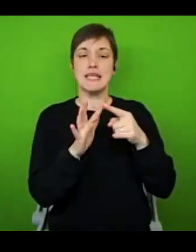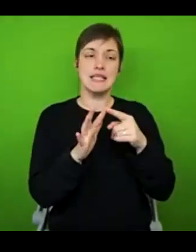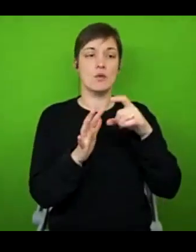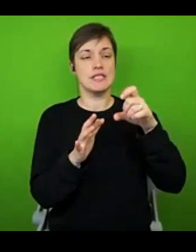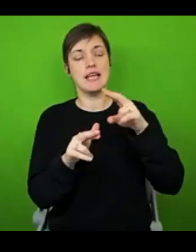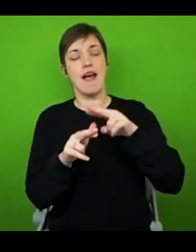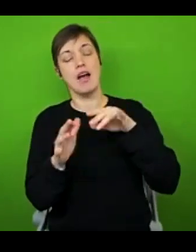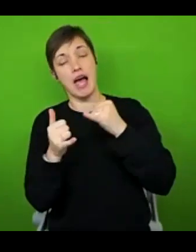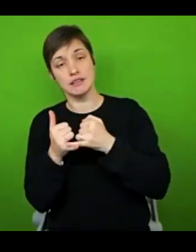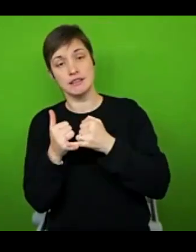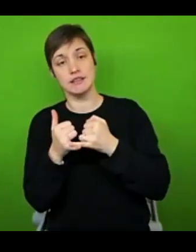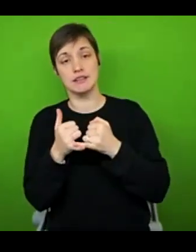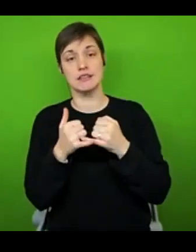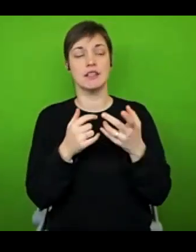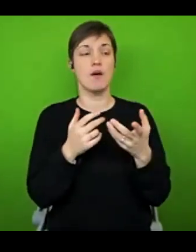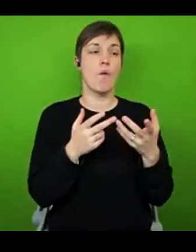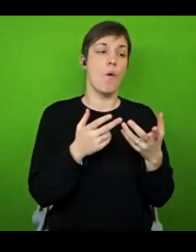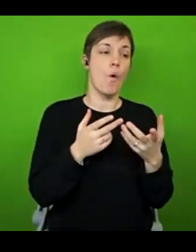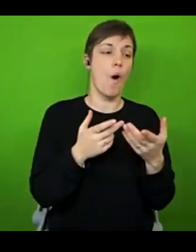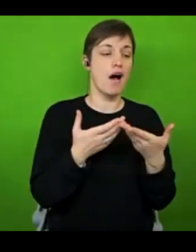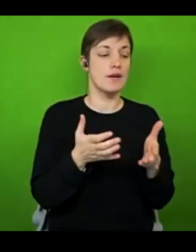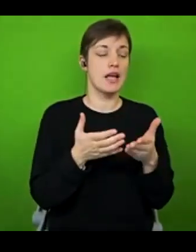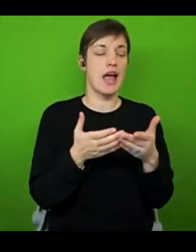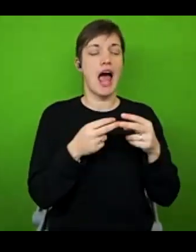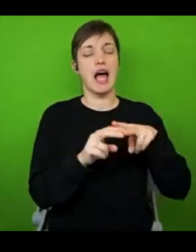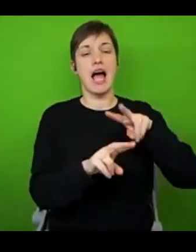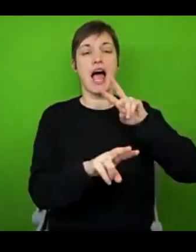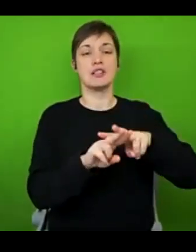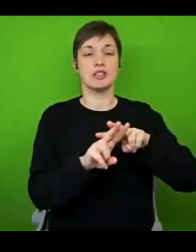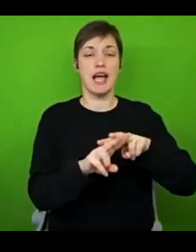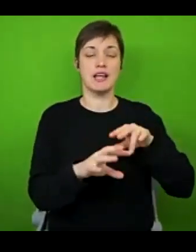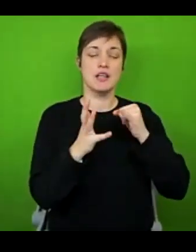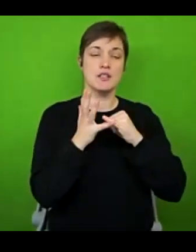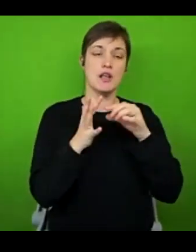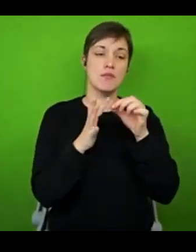sort of community ones like #Spoony, #NEISvoid, N, E, I,